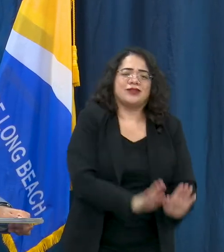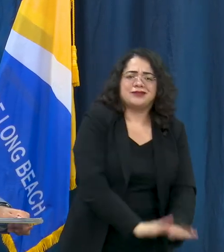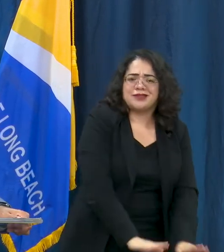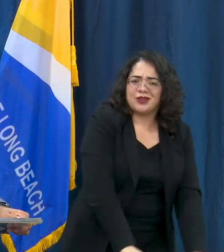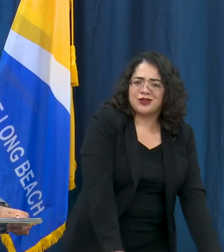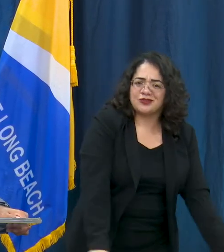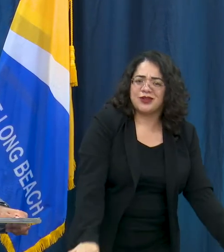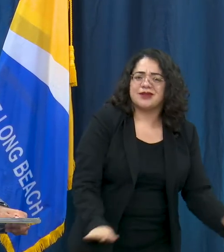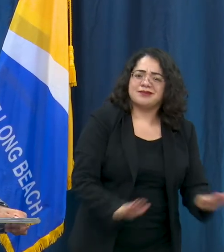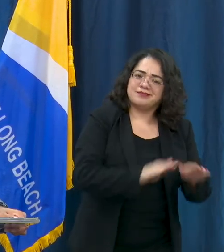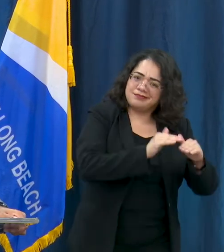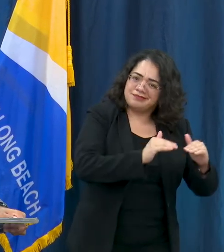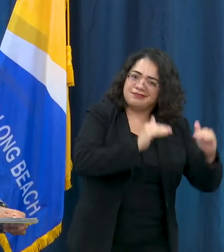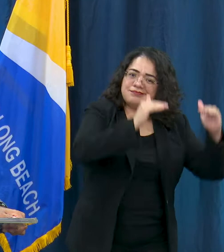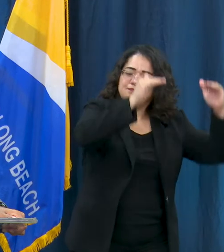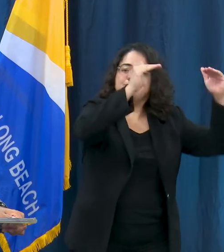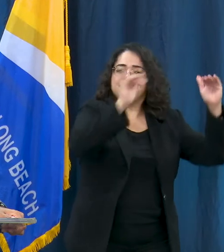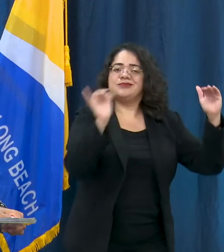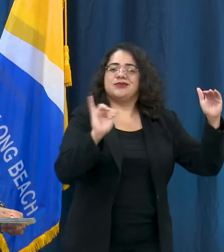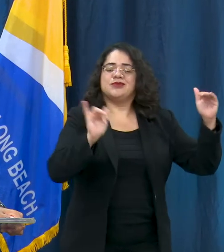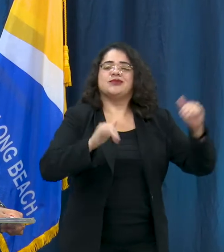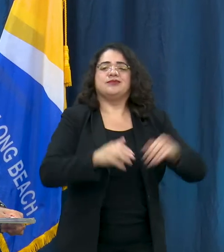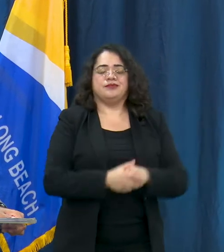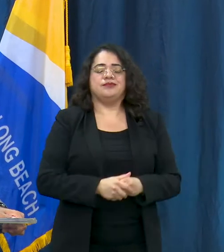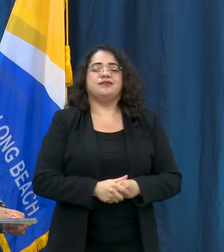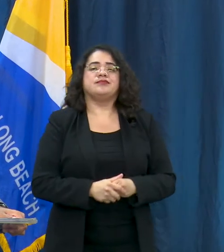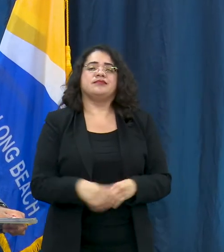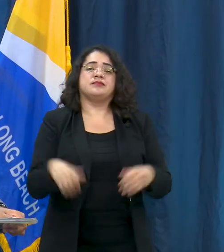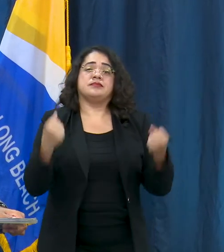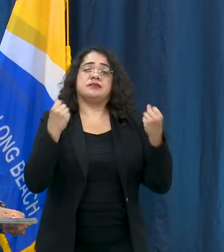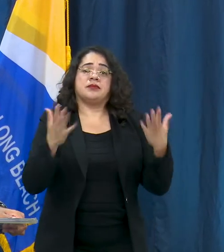will be opportunities at many of our parks across the city